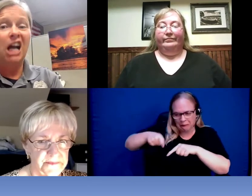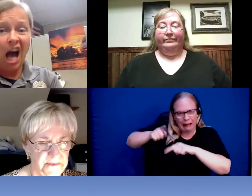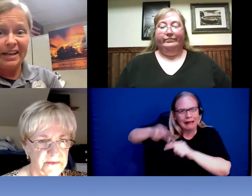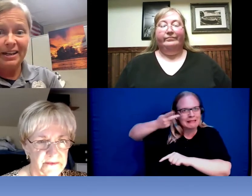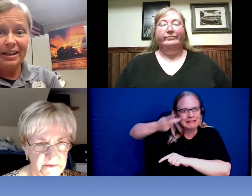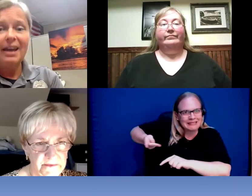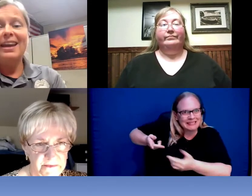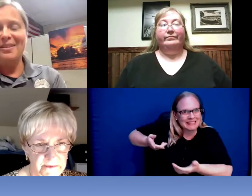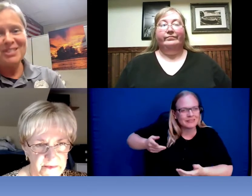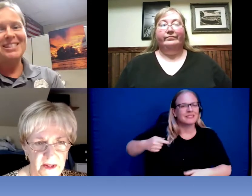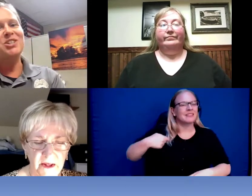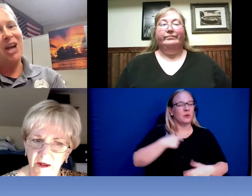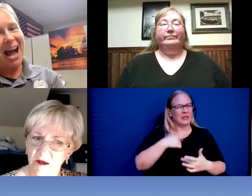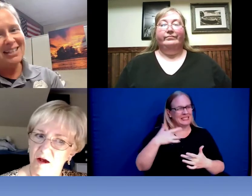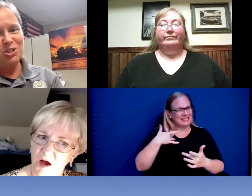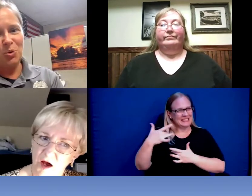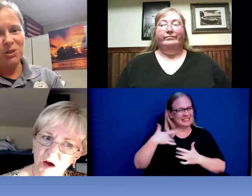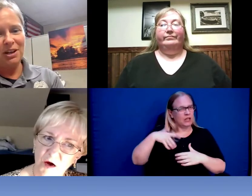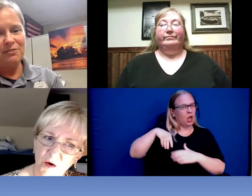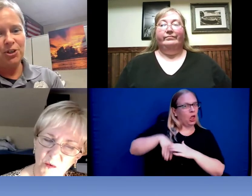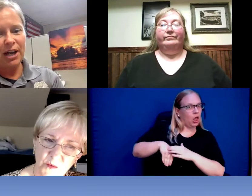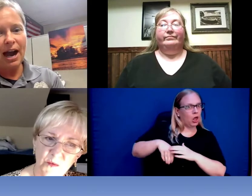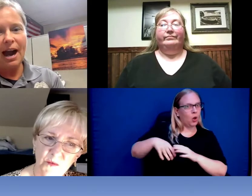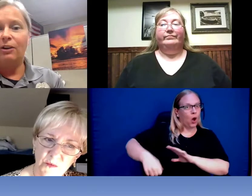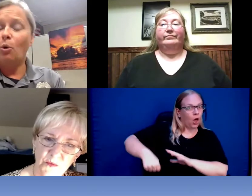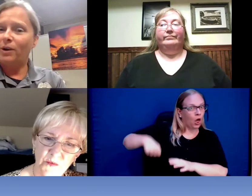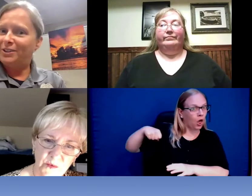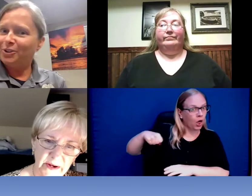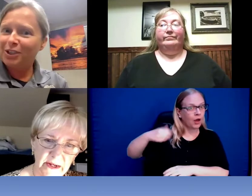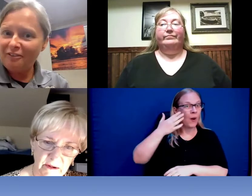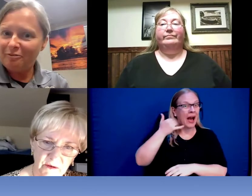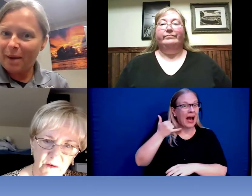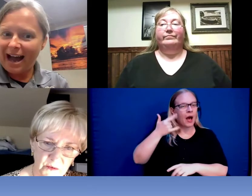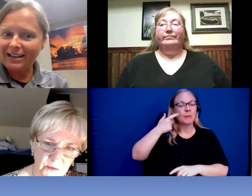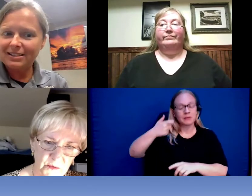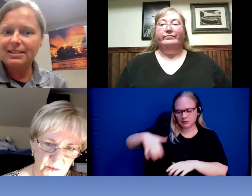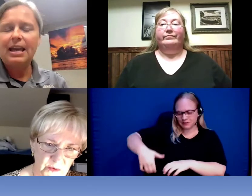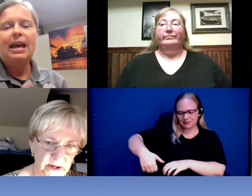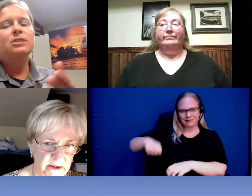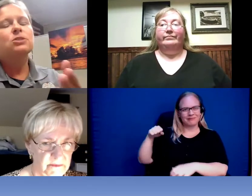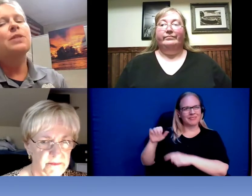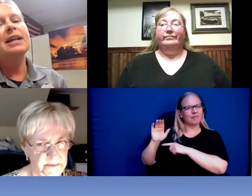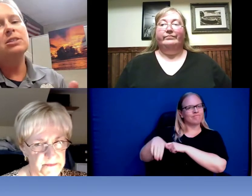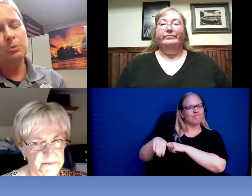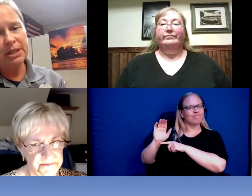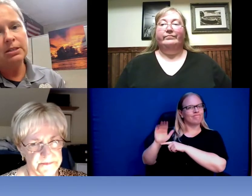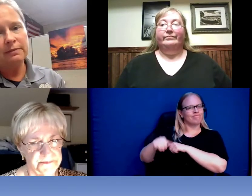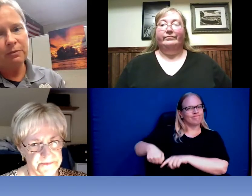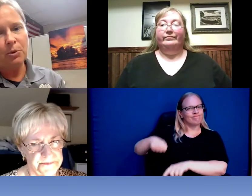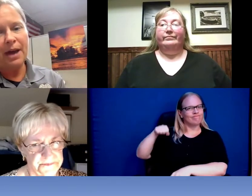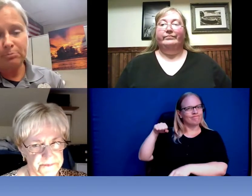gun in the center console of their car or in their glove box. So that's the reason for that